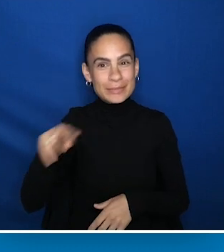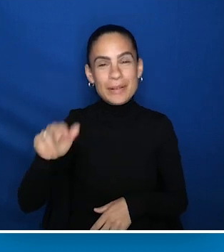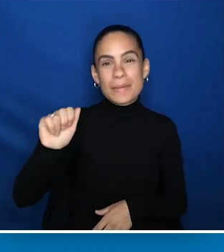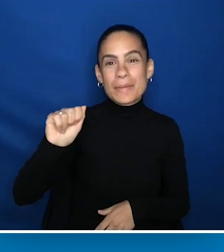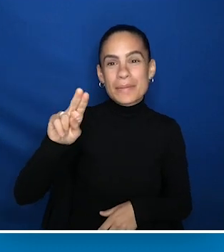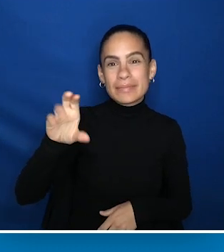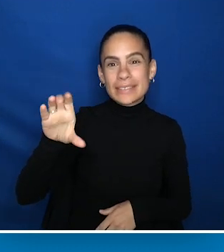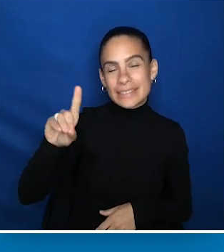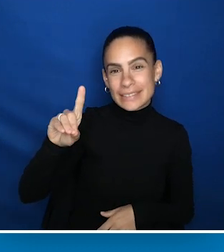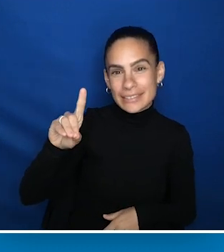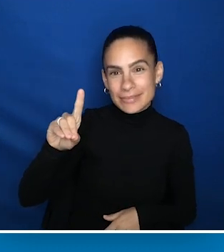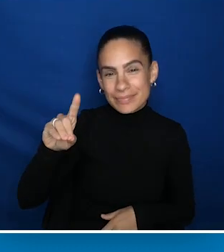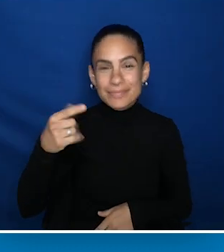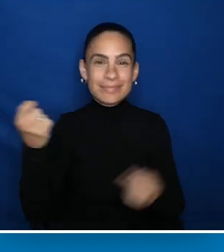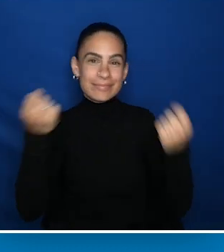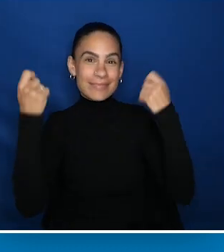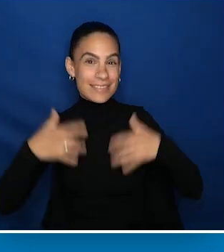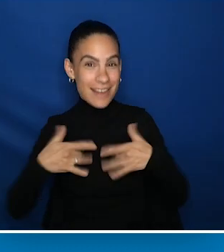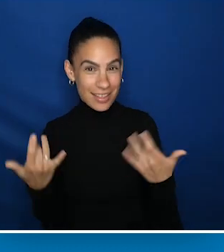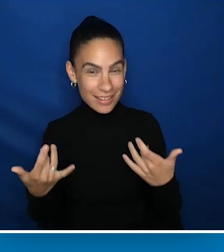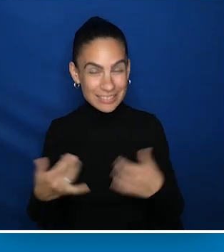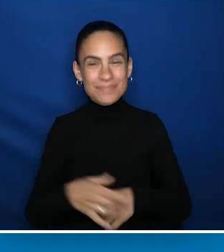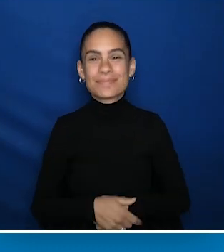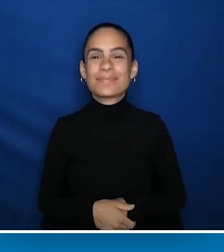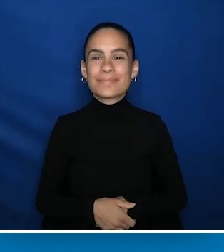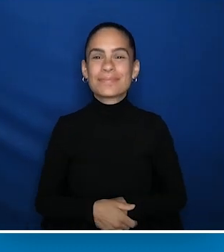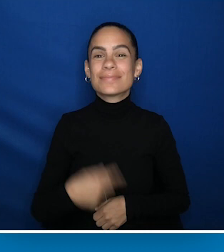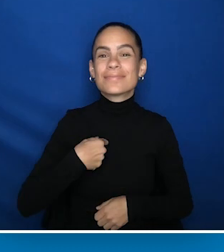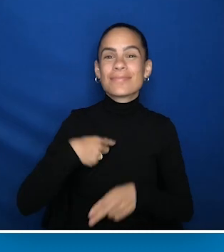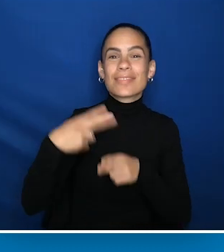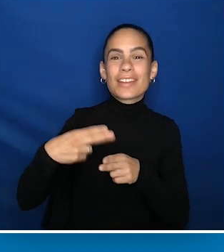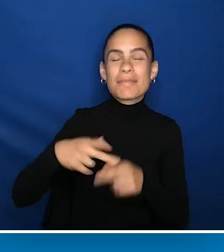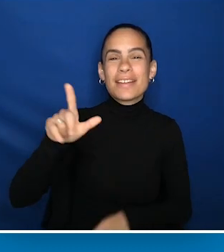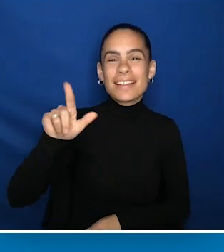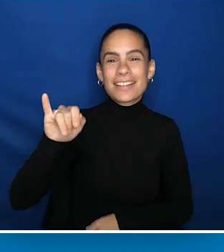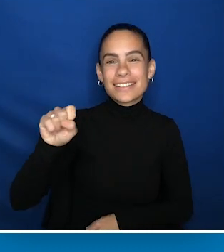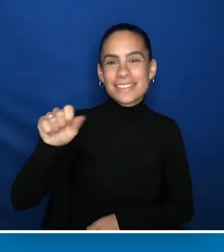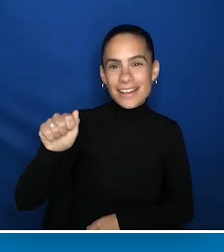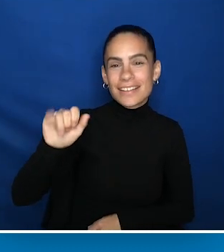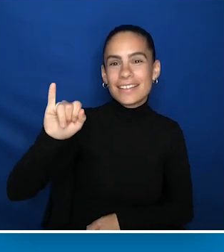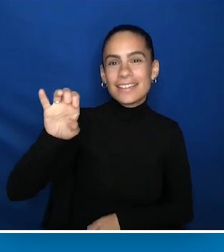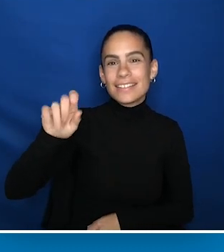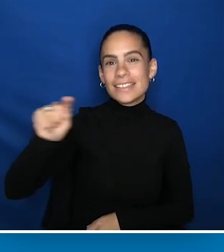Association of University Centers on Disabilities Gala. My name is Lisa Iezzoni.